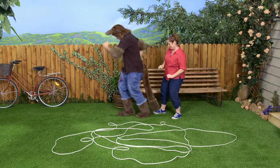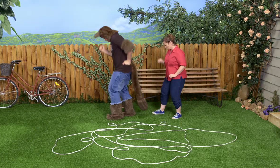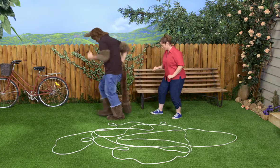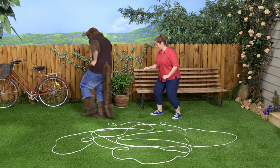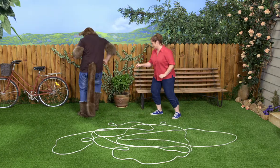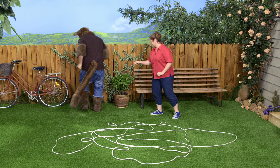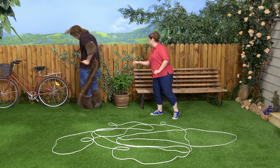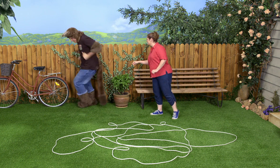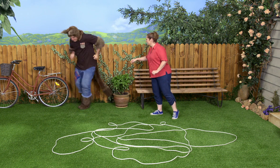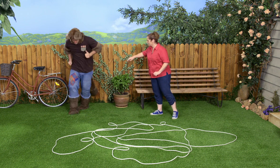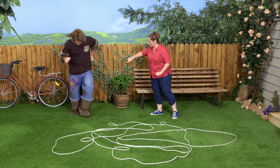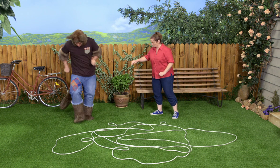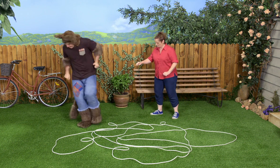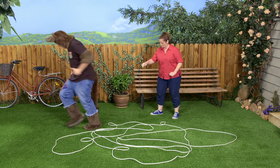Doot-doot-doo. Doot-doot-doo.